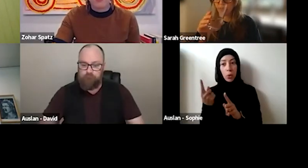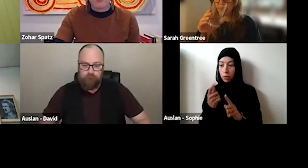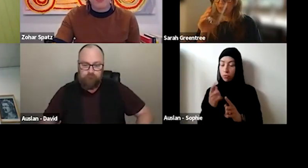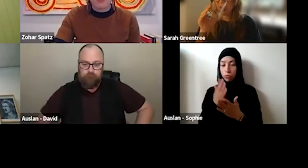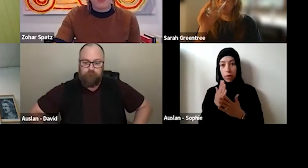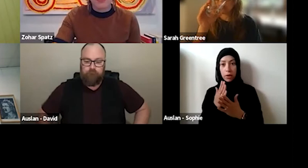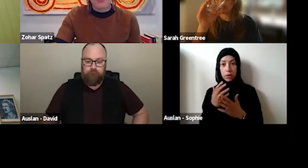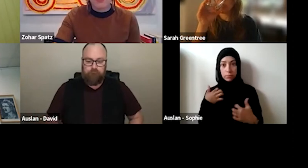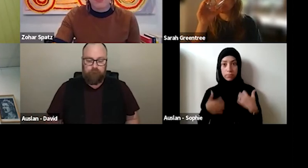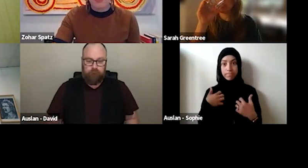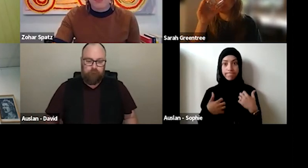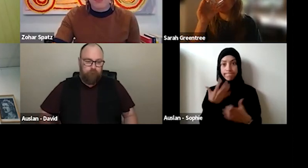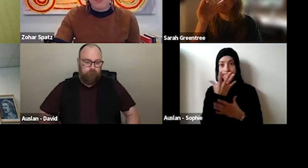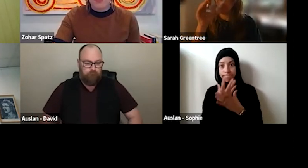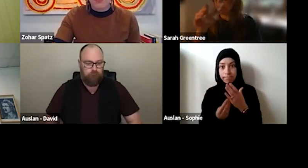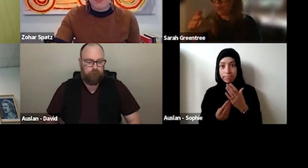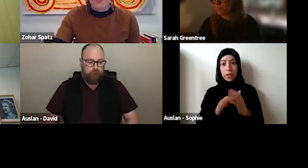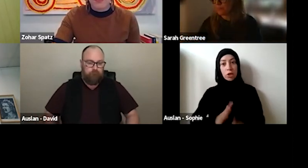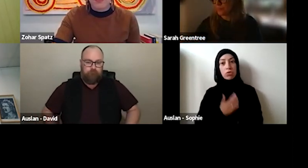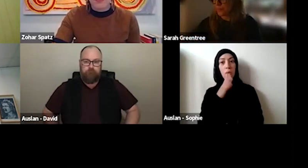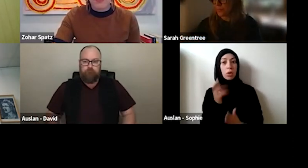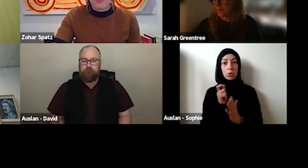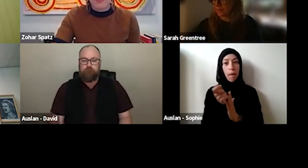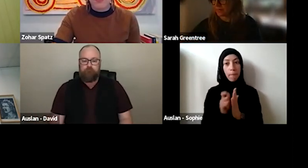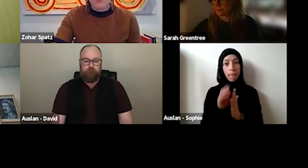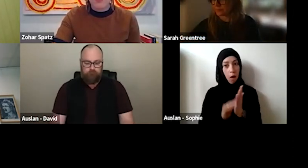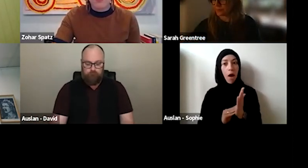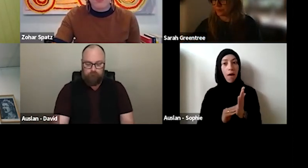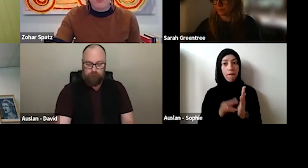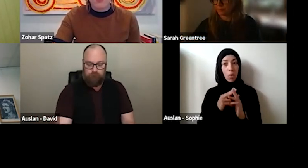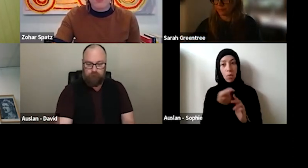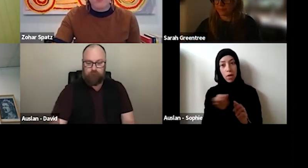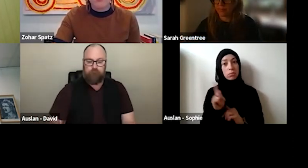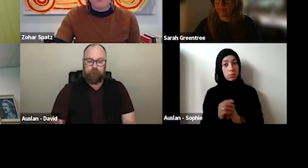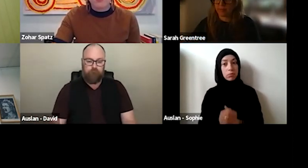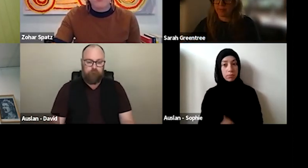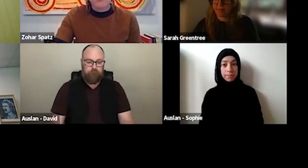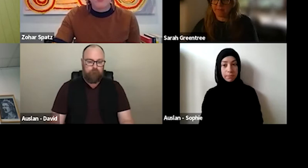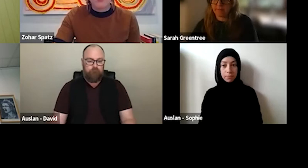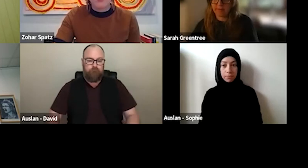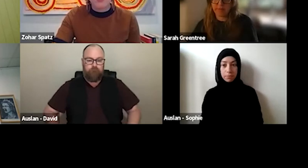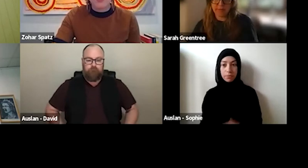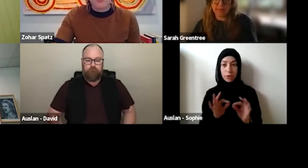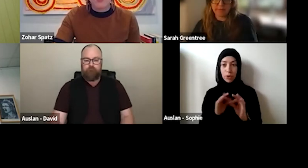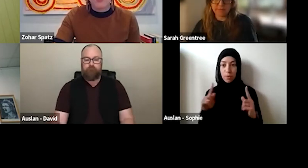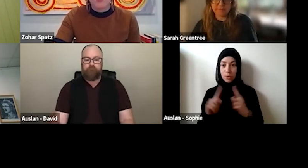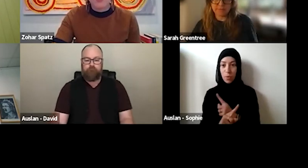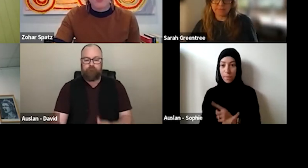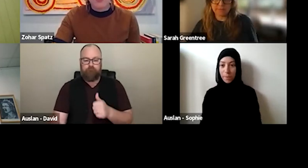looking at at the final list of organizations that will be supported. the final list of organisations that we will be supported.